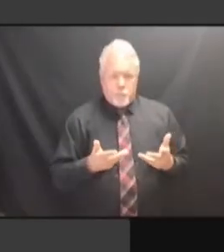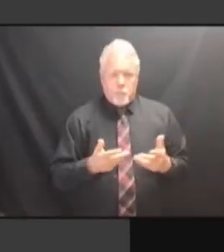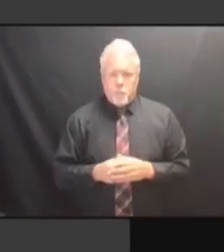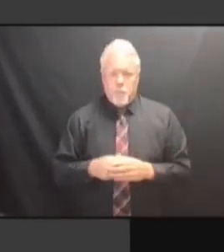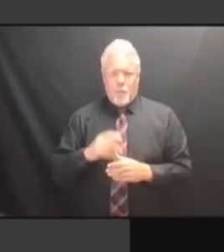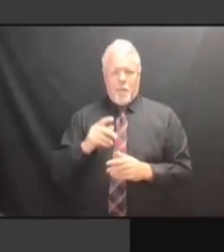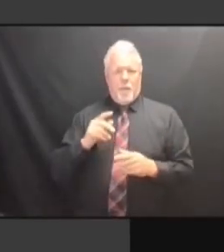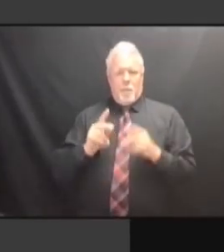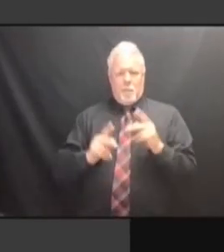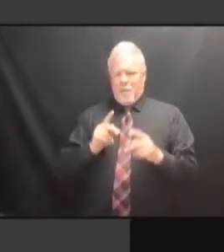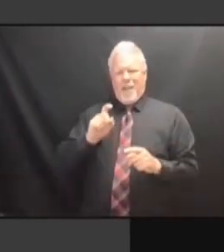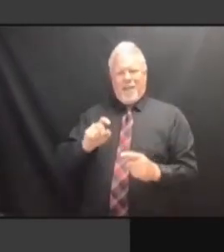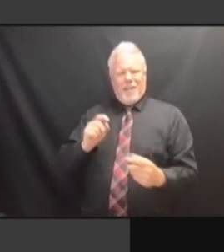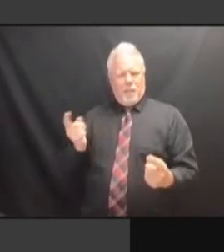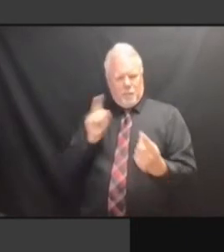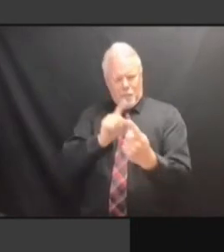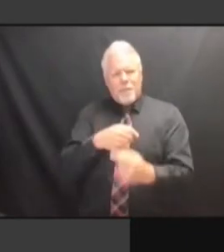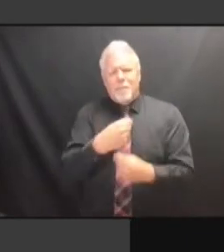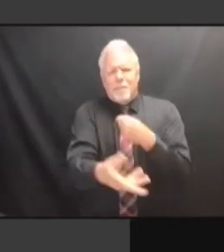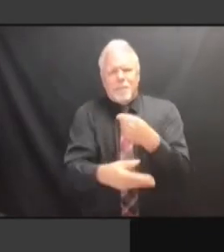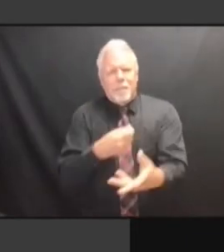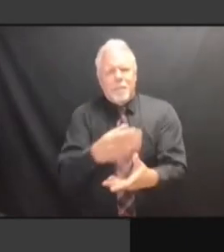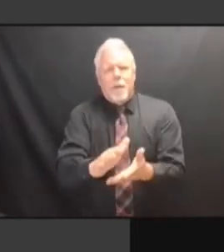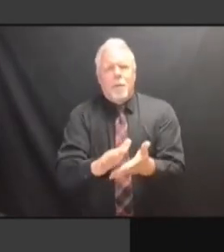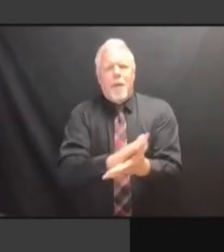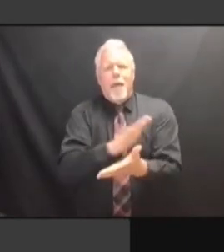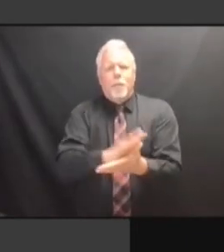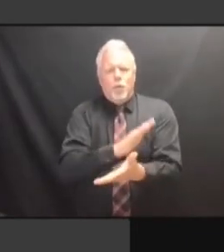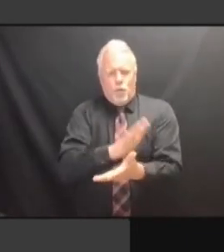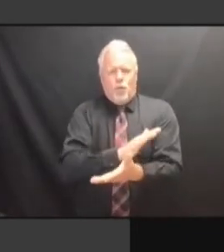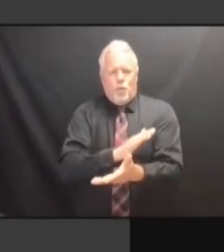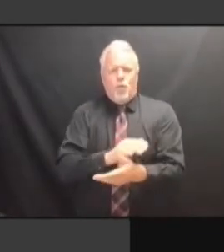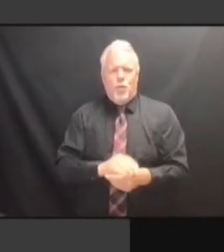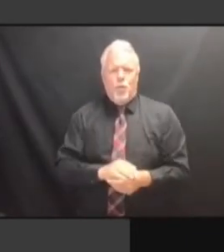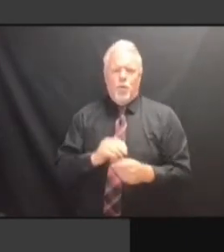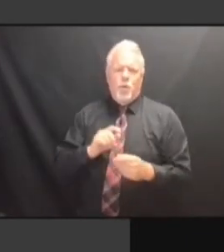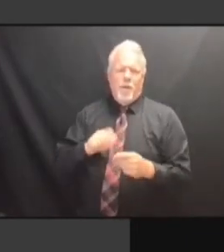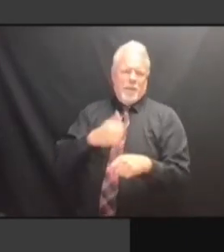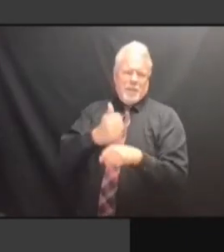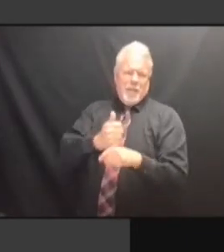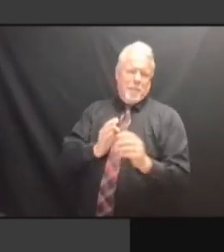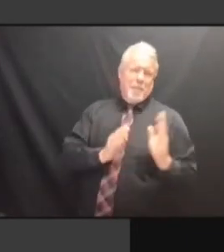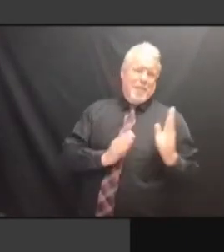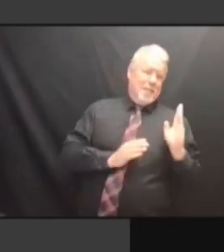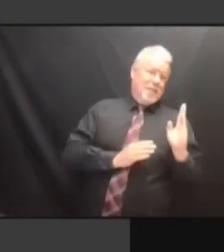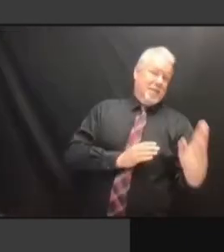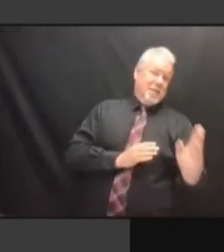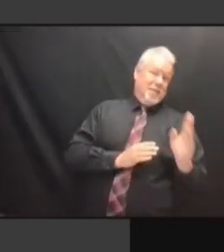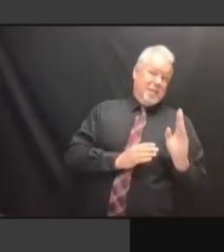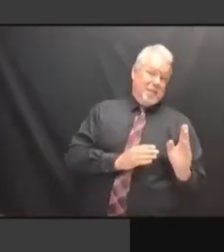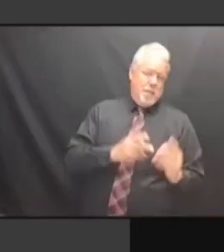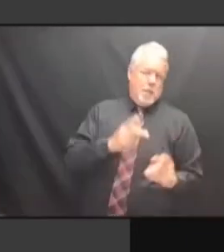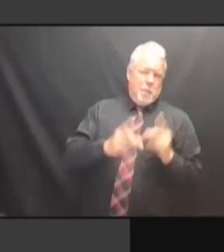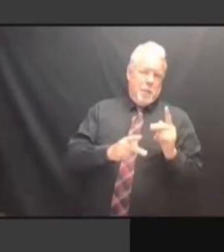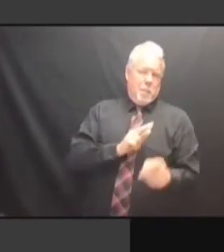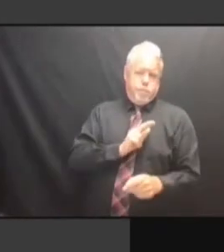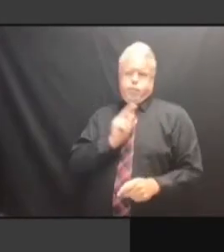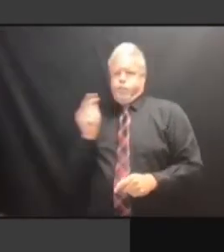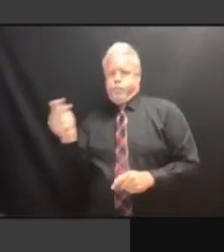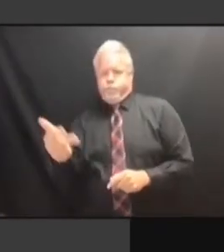WE'RE ALWAYS GOING TO NEED PEOPLE HERE AT WE'RE ALWAYS GOING TO NEED PEOPLE HERE AT CERTAIN WE'RE ALWAYS GOING TO NEED PEOPLE HERE AT CERTAIN POINTS WE'RE ALWAYS GOING TO NEED PEOPLE HERE AT CERTAIN POINTS OF PEOPLE HERE AT CERTAIN POINTS OF PEOPLE HERE AT CERTAIN POINTS OF THE PEOPLE HERE AT CERTAIN POINTS OF THE YEAR PEOPLE HERE AT CERTAIN POINTS OF THE YEAR ONSITE PEOPLE HERE AT CERTAIN POINTS OF THE YEAR ONSITE TO PEOPLE HERE AT CERTAIN POINTS OF THE YEAR ONSITE TO ACCEPT PEOPLE HERE AT CERTAIN POINTS OF THE YEAR ONSITE TO ACCEPT THOSE THE YEAR ONSITE TO ACCEPT THOSE THE YEAR ONSITE TO ACCEPT THOSE PHYSICAL THE YEAR ONSITE TO ACCEPT THOSE PHYSICAL DOCUMENTS THE YEAR ONSITE TO ACCEPT THOSE PHYSICAL DOCUMENTS INTO THE YEAR ONSITE TO ACCEPT THOSE PHYSICAL DOCUMENTS INTO THE PHYSICAL DOCUMENTS INTO THE PHYSICAL DOCUMENTS INTO THE SYSTEM. SYSTEM. SYSTEM. WE SYSTEM. WE HAVE SYSTEM. WE HAVE PROVEN, SYSTEM. WE HAVE PROVEN, IF SYSTEM. WE HAVE PROVEN, IF NOTHING SYSTEM. WE HAVE PROVEN, IF NOTHING ELSE WE HAVE PROVEN, IF NOTHING ELSE WE HAVE PROVEN, IF NOTHING ELSE OVER WE HAVE PROVEN, IF NOTHING ELSE OVER THE WE HAVE PROVEN, IF NOTHING ELSE OVER THE LAST WE HAVE PROVEN, IF NOTHING ELSE OVER THE LAST TWO WE HAVE PROVEN, IF NOTHING ELSE OVER THE LAST TWO YEARS,